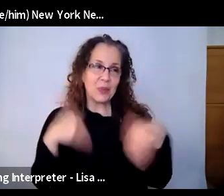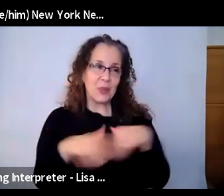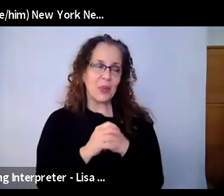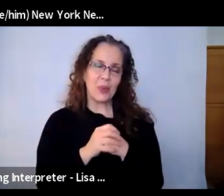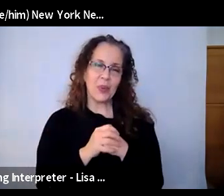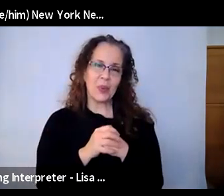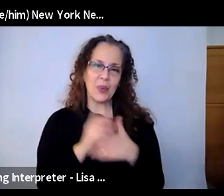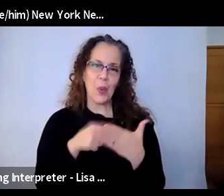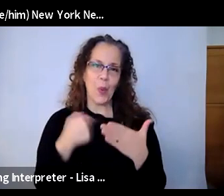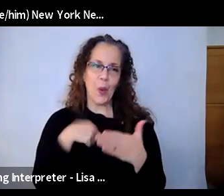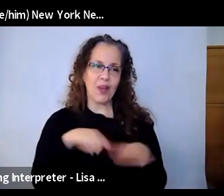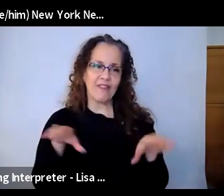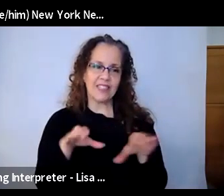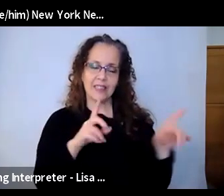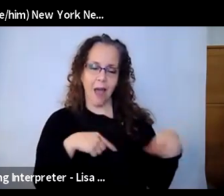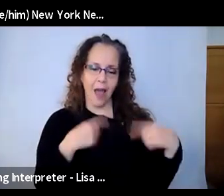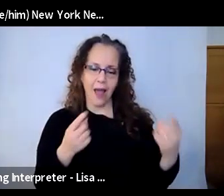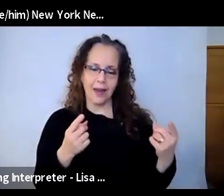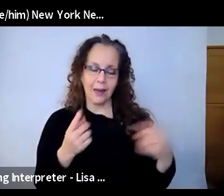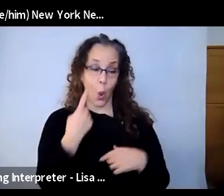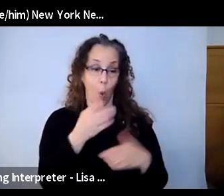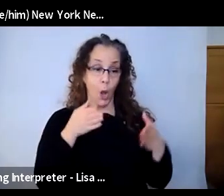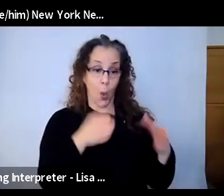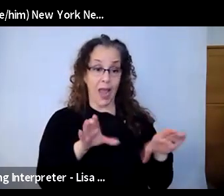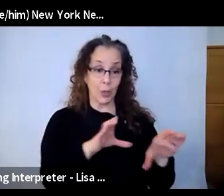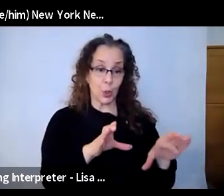about, well, there is the one way to do it. And instead, we